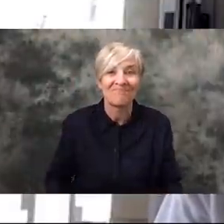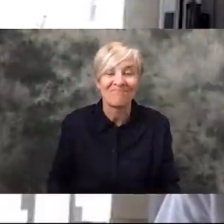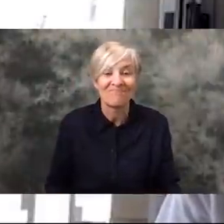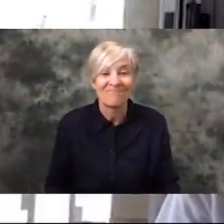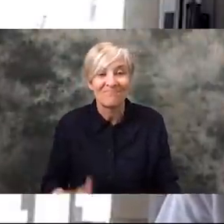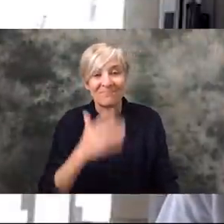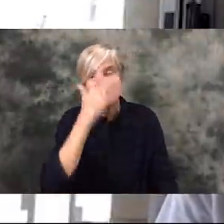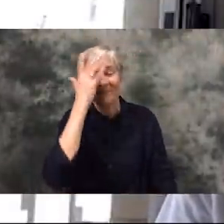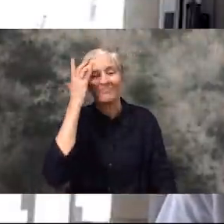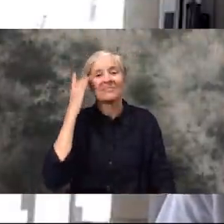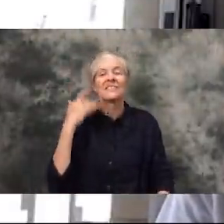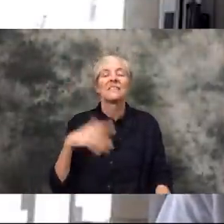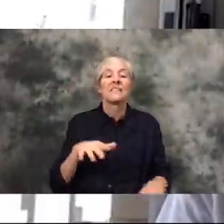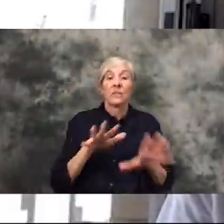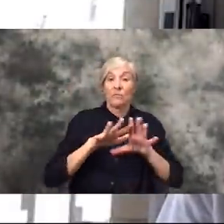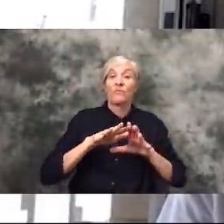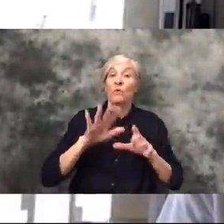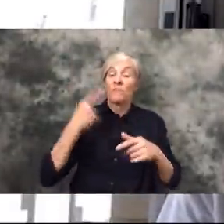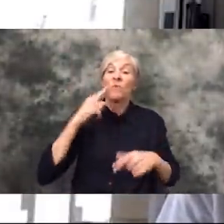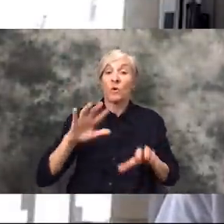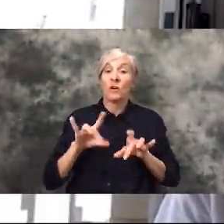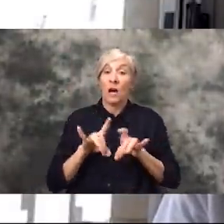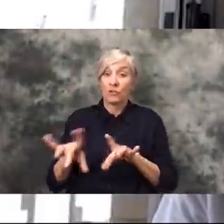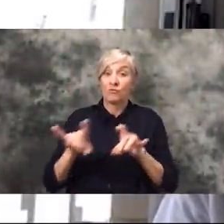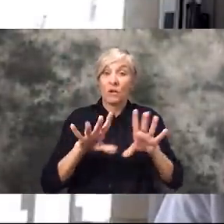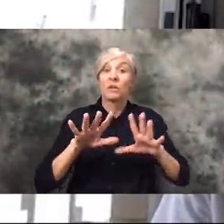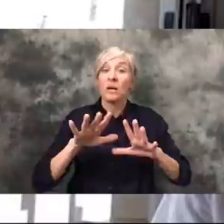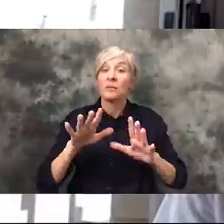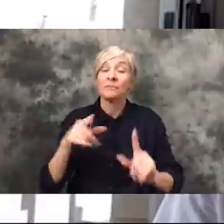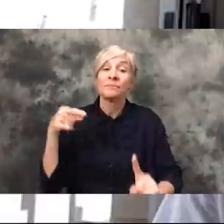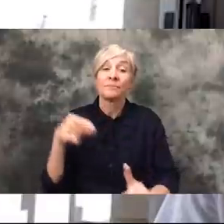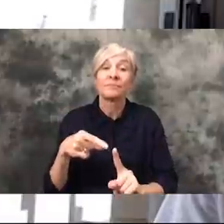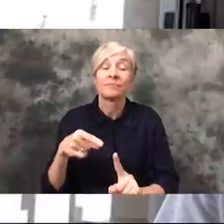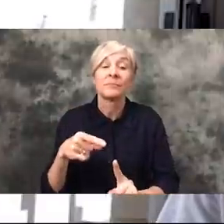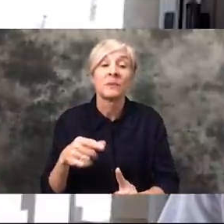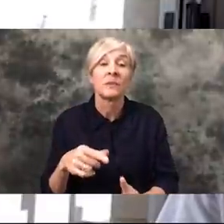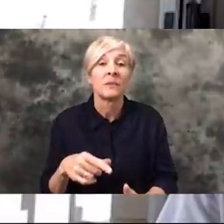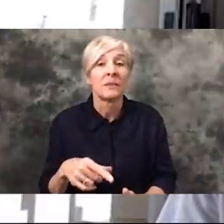specifically, it's going to be very difficult because obviously we have a